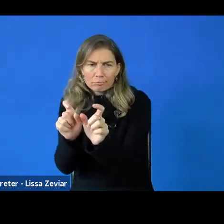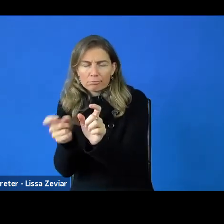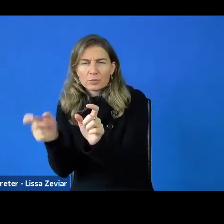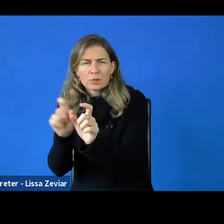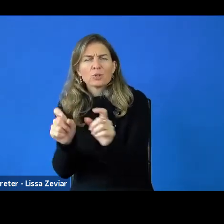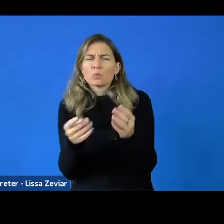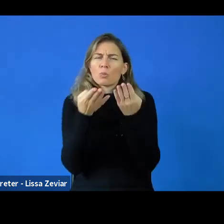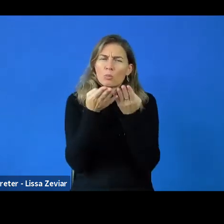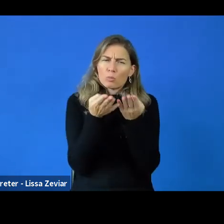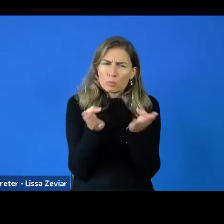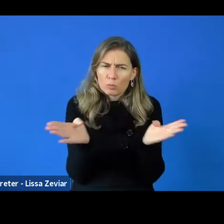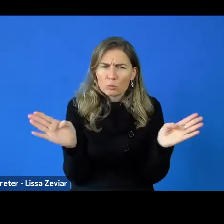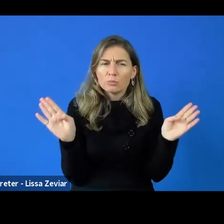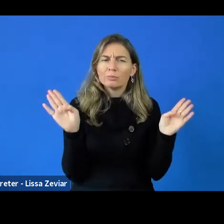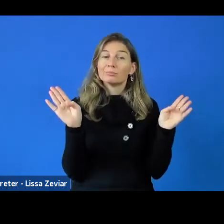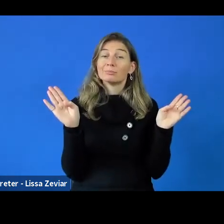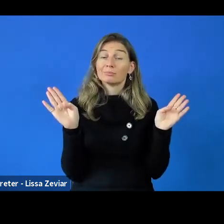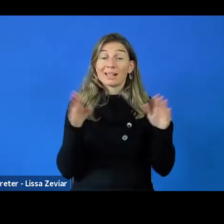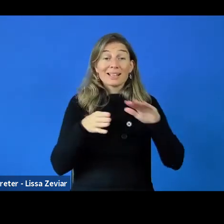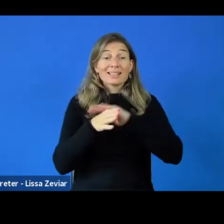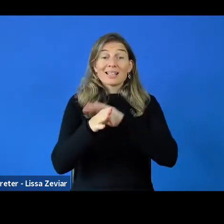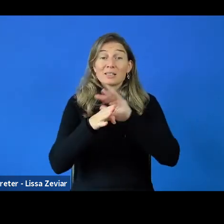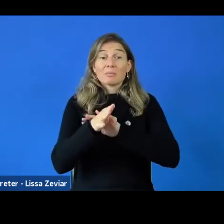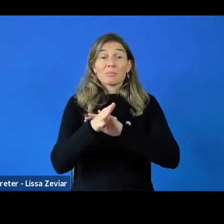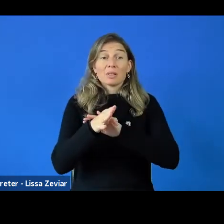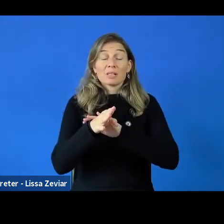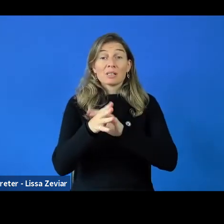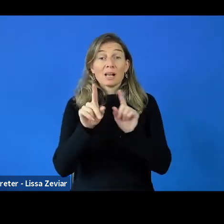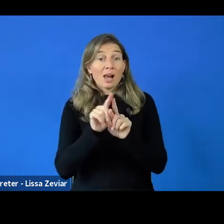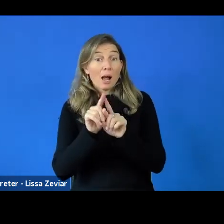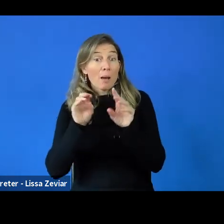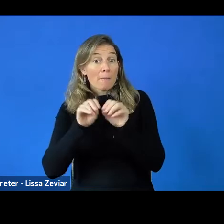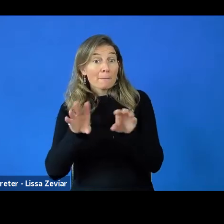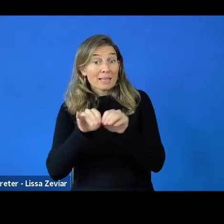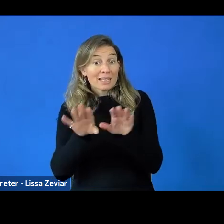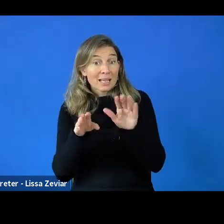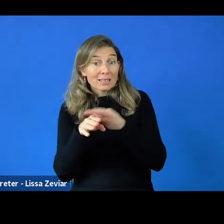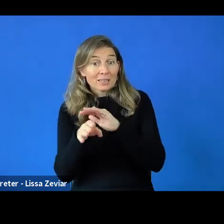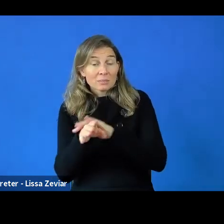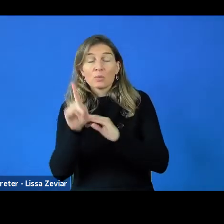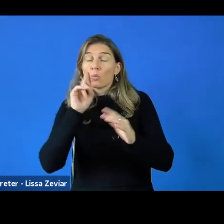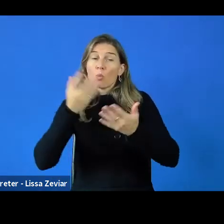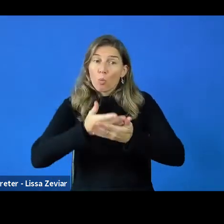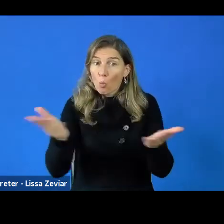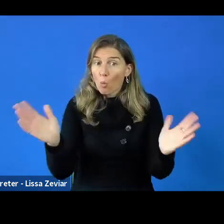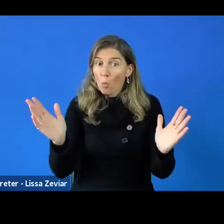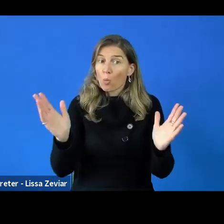the scope of accessibility, media accessibility and the scope of the end-user.